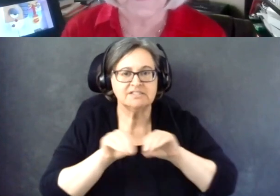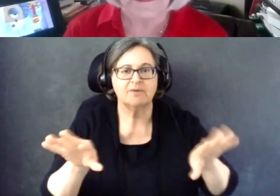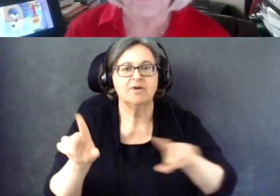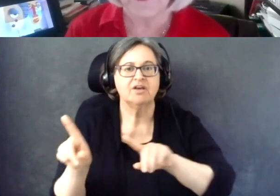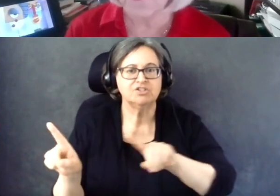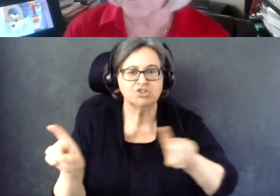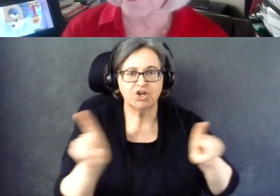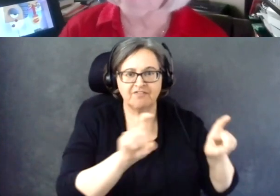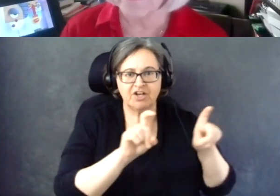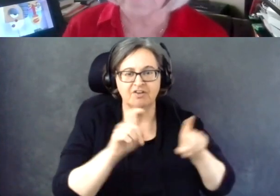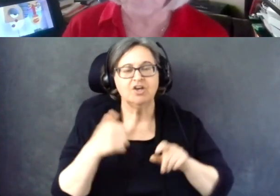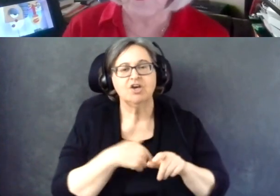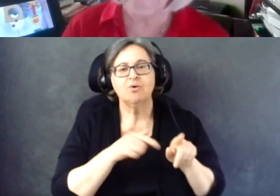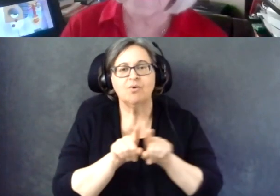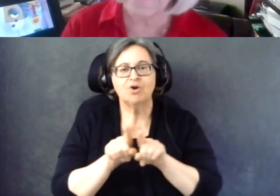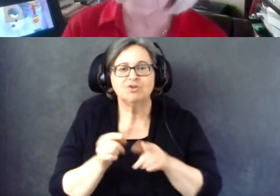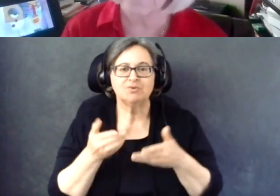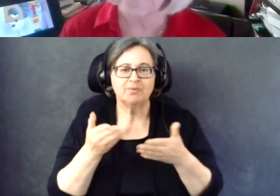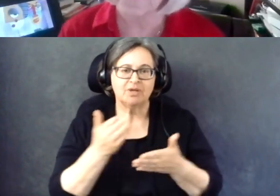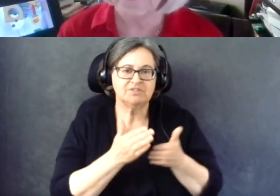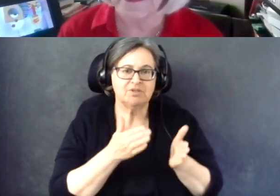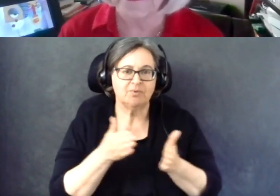survey. We also recommend some ways they can collect the data.